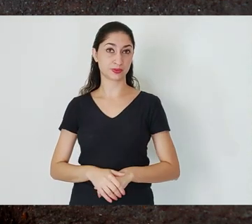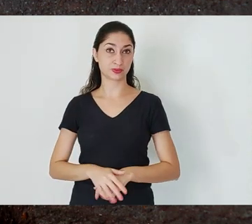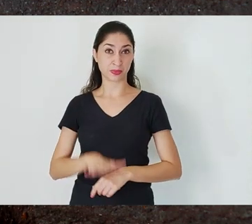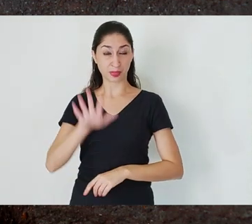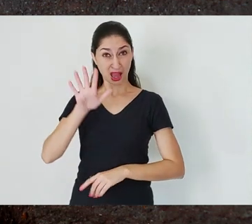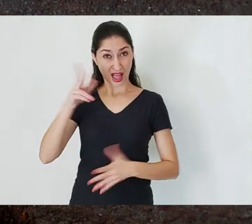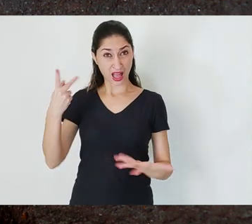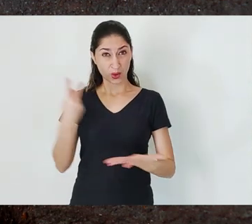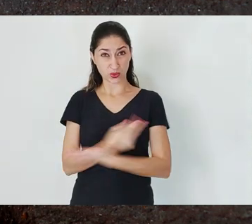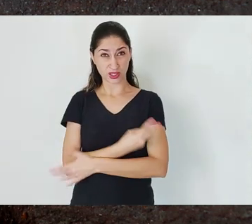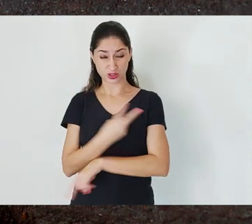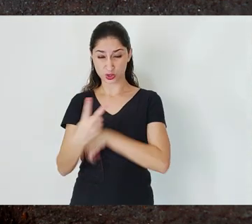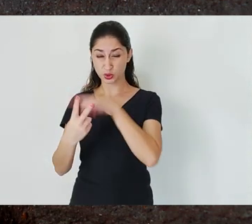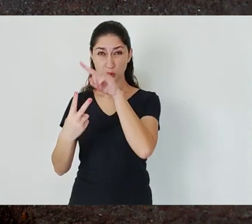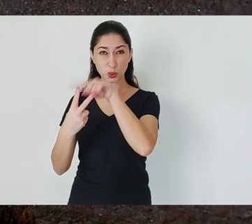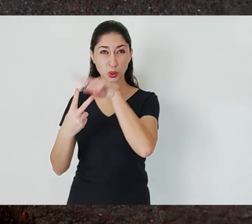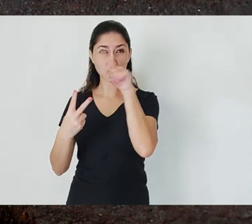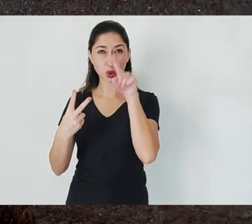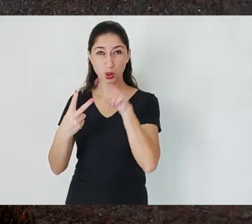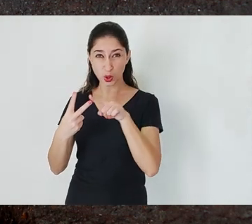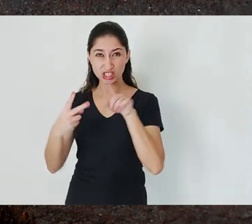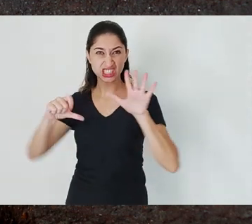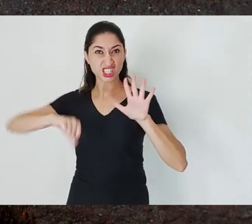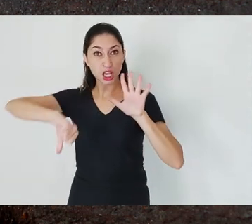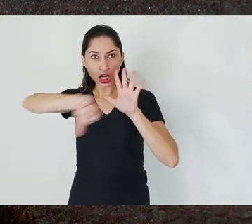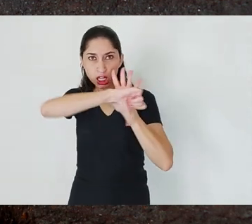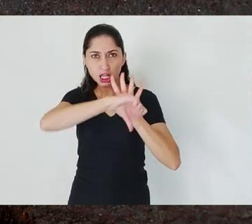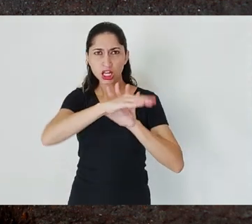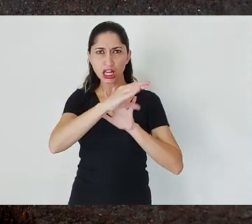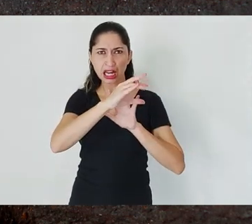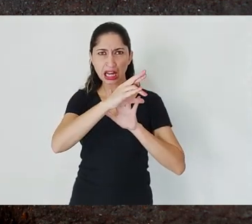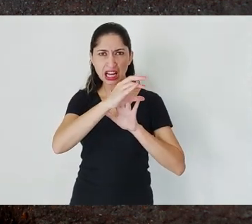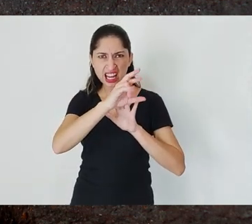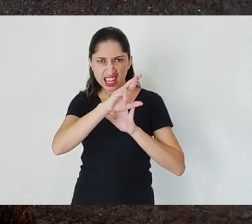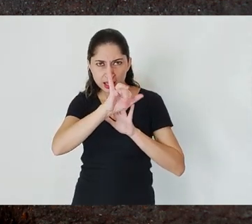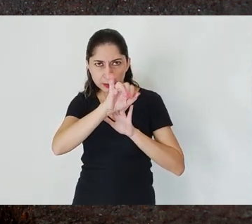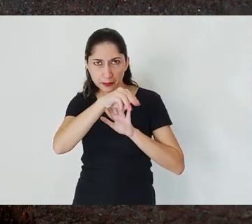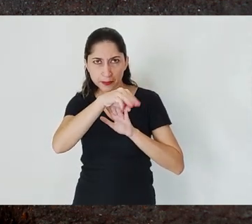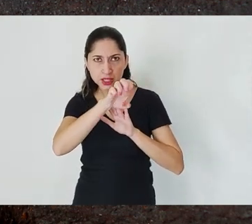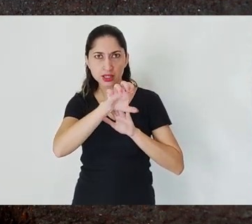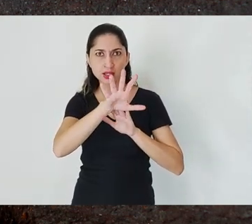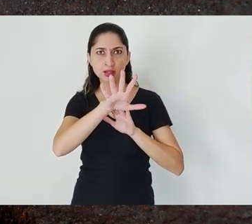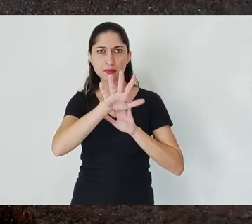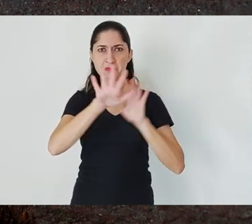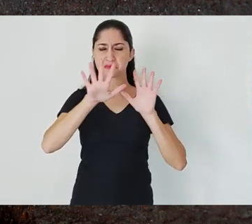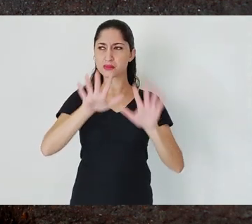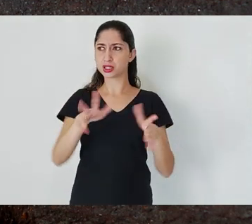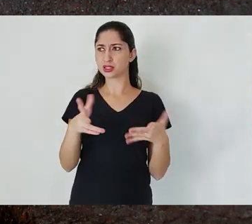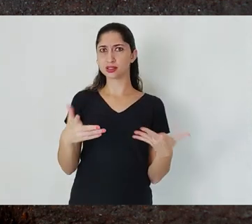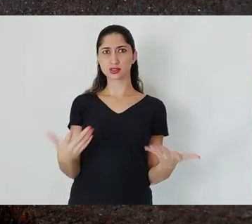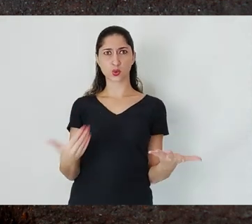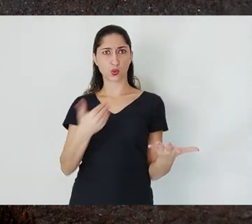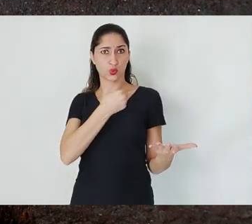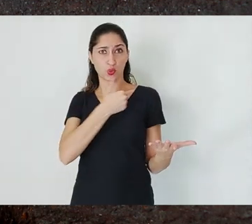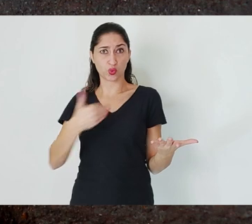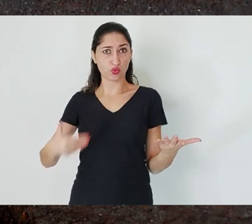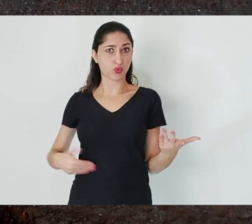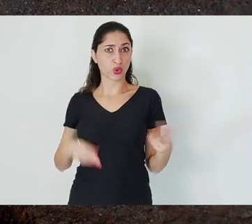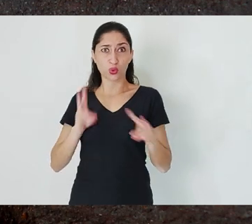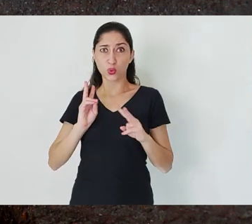tragedies caused by crimes, there was no change in the way the State